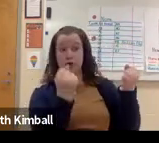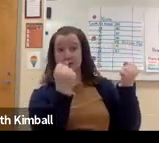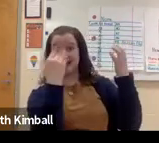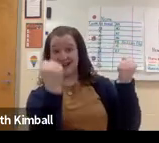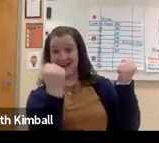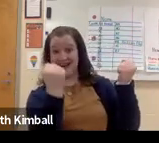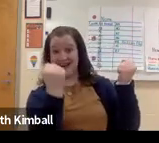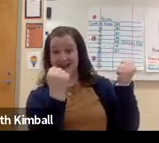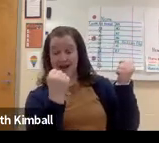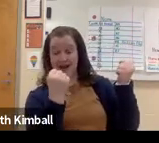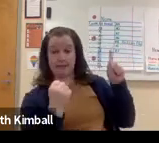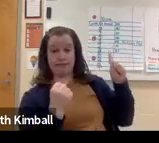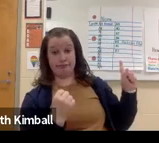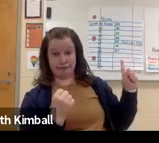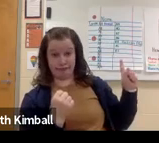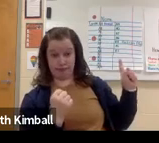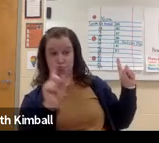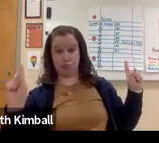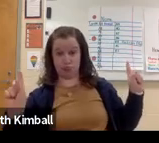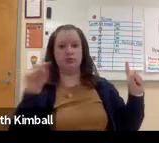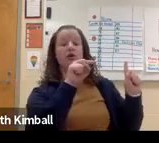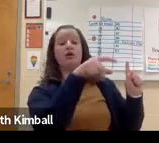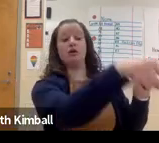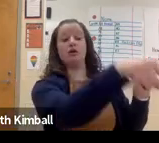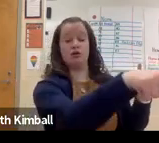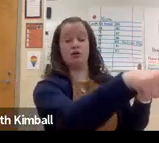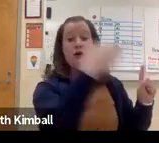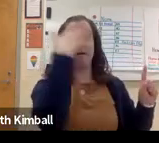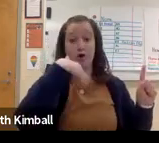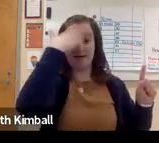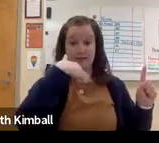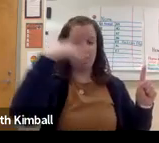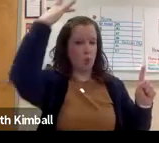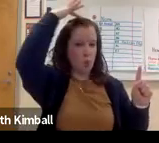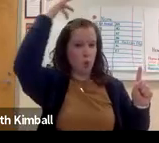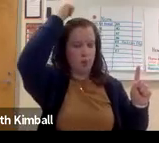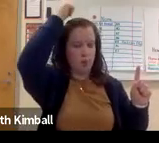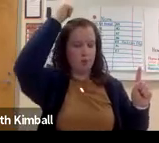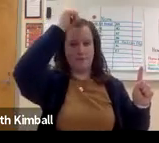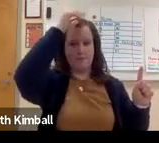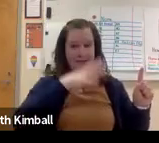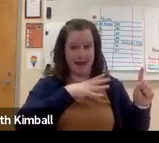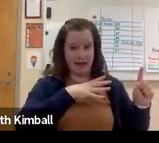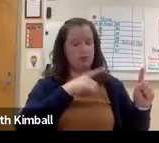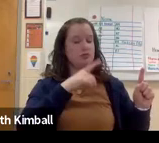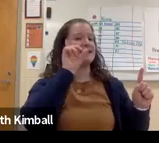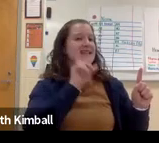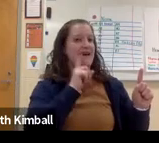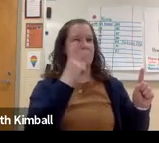and then the interpreter, who is signing, being right there by the PowerPoint. And you'll see the students--